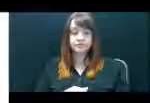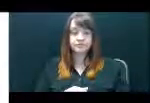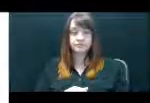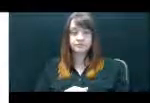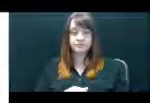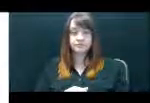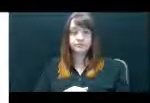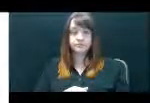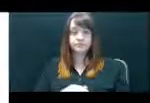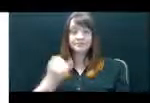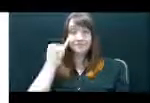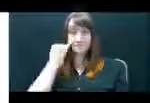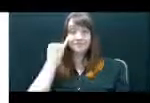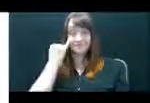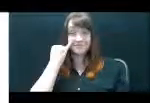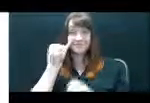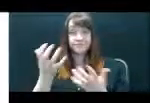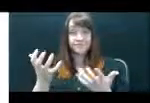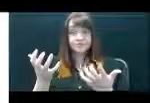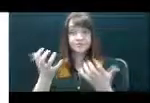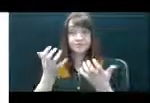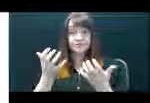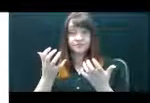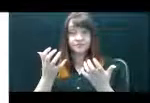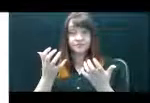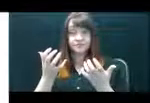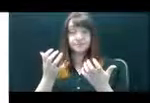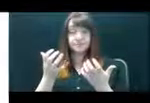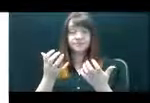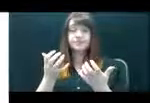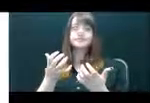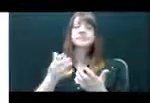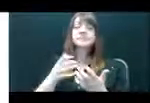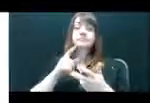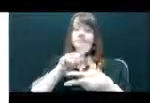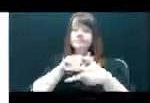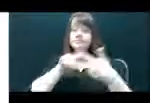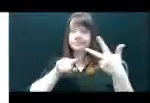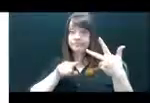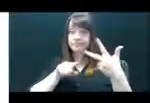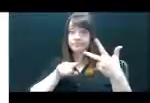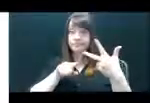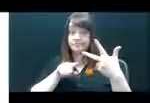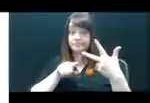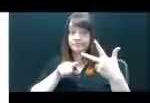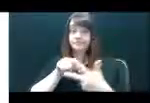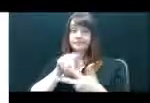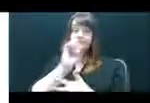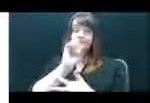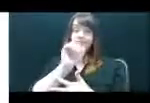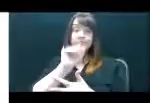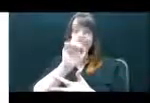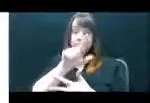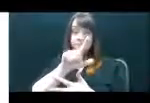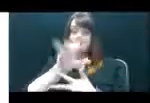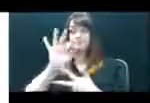If you would like to have a dry erase board in your room, you should press the space bar